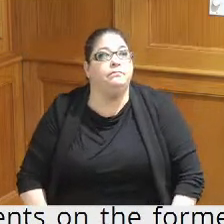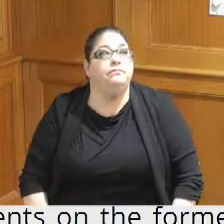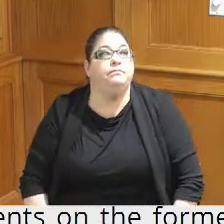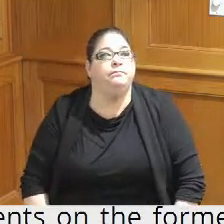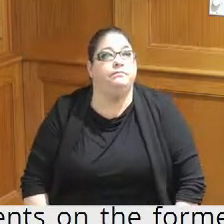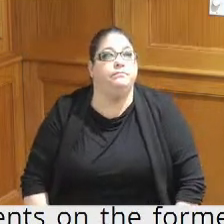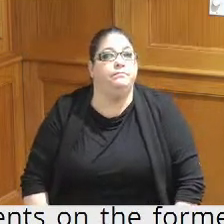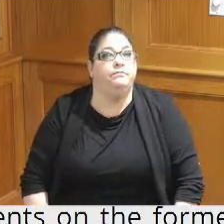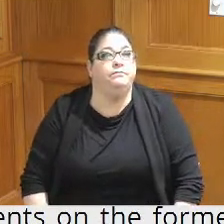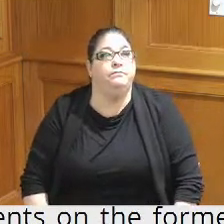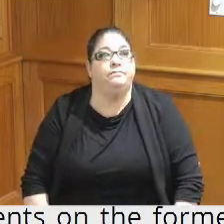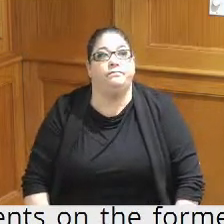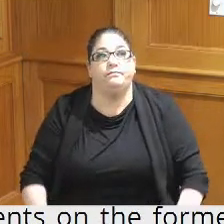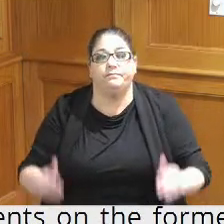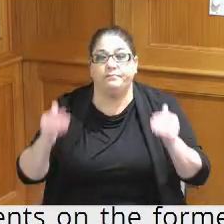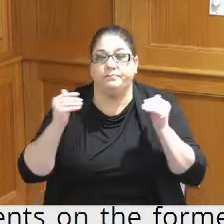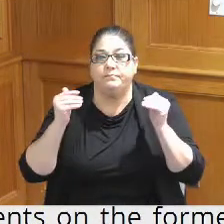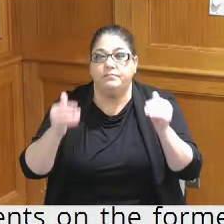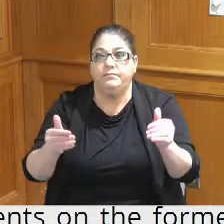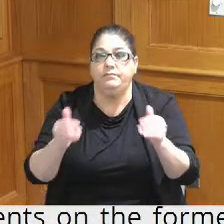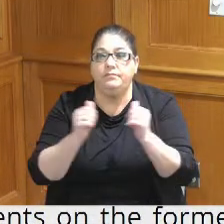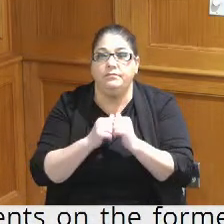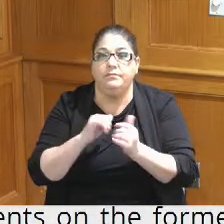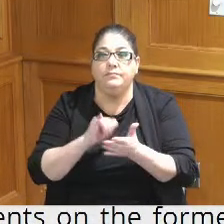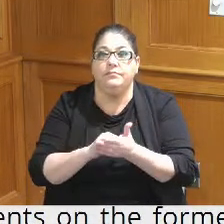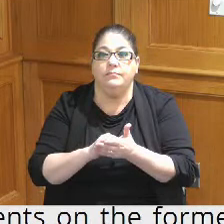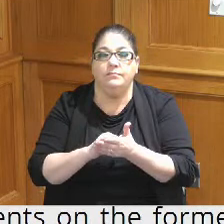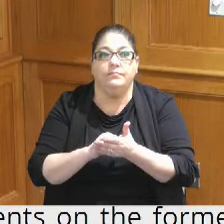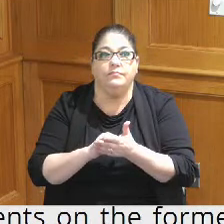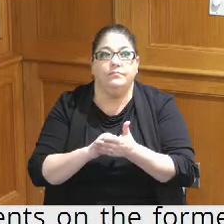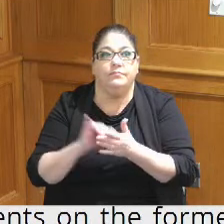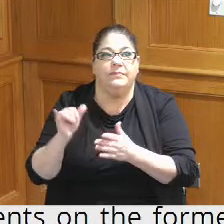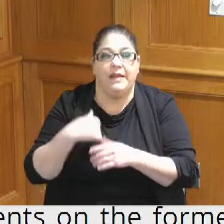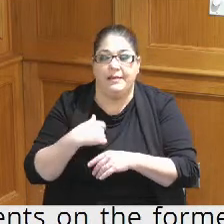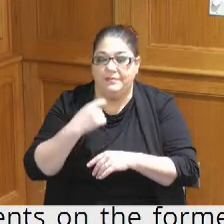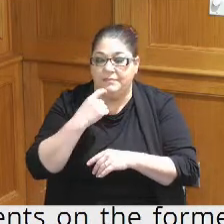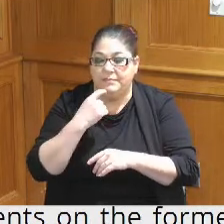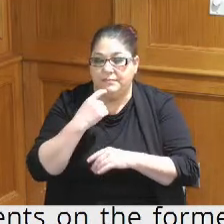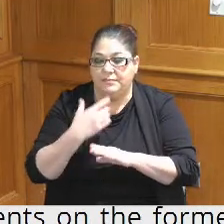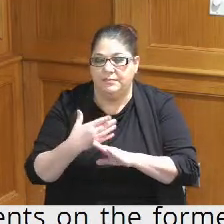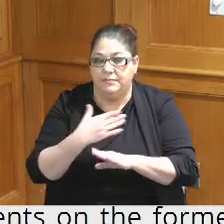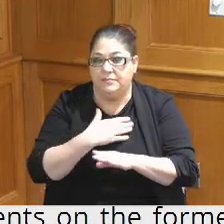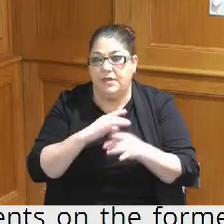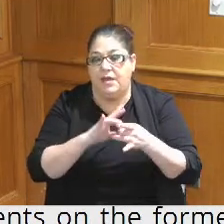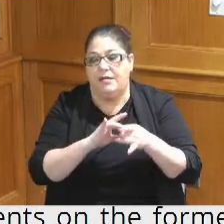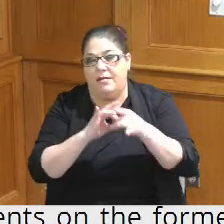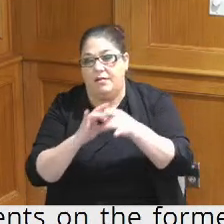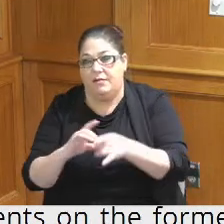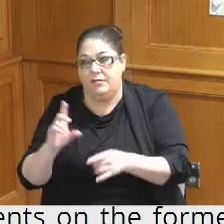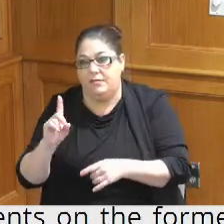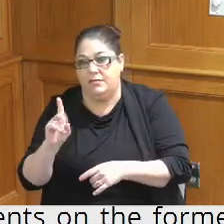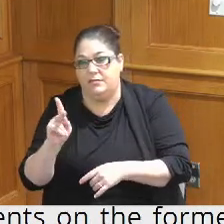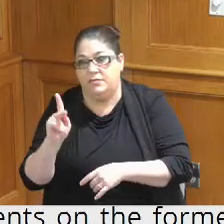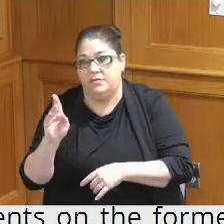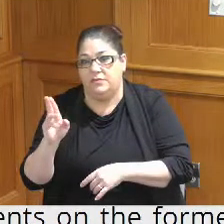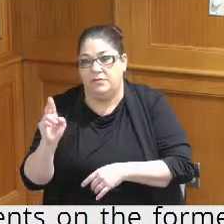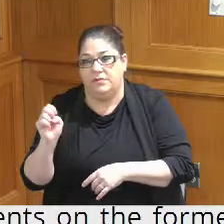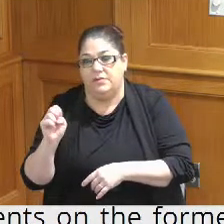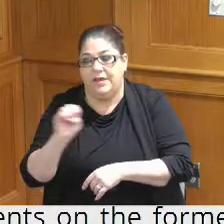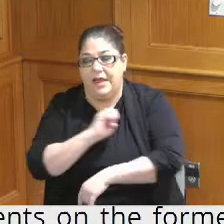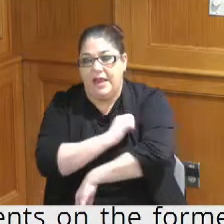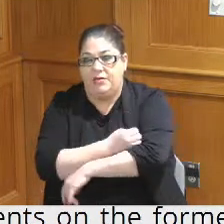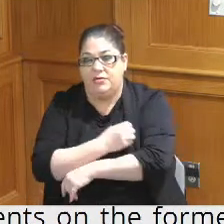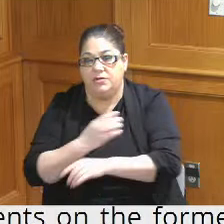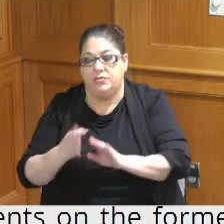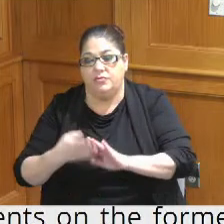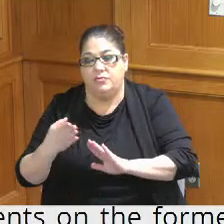so moving on to the to as that as a segue to the Duke Energy Center renovation three CDC has been